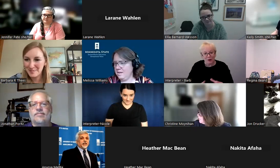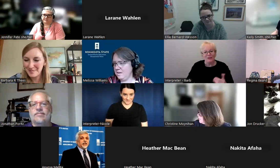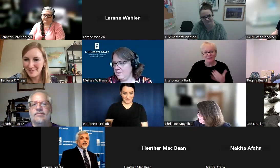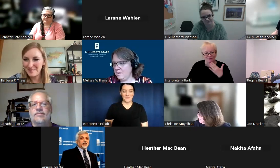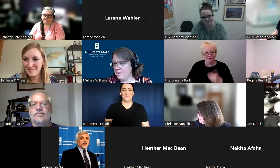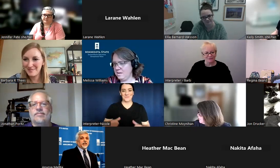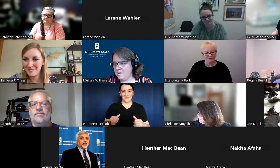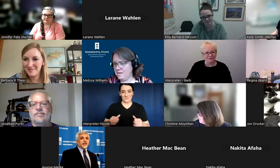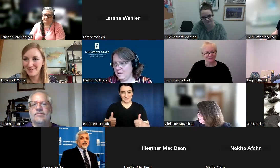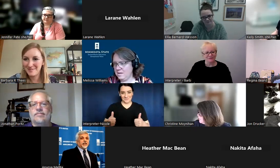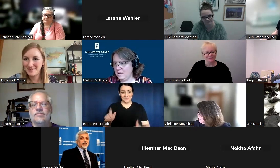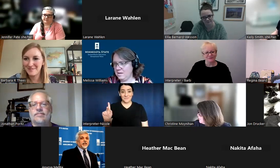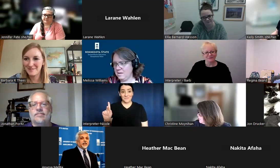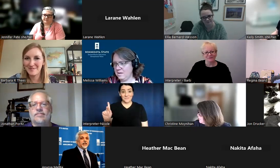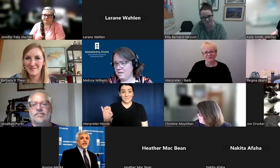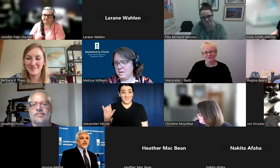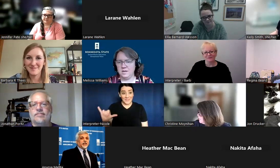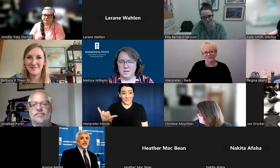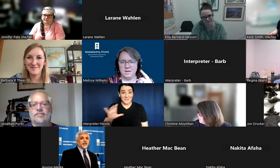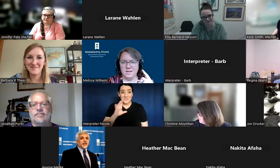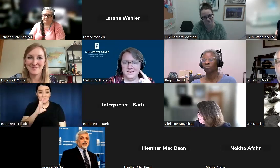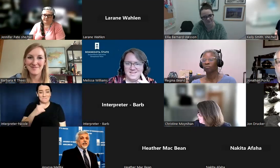I don't have a written description, but I can describe it.